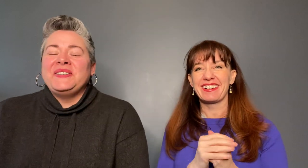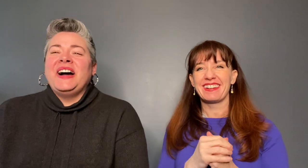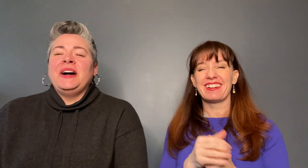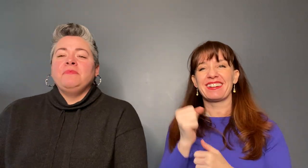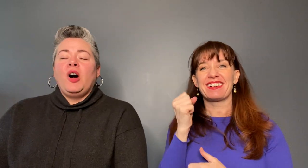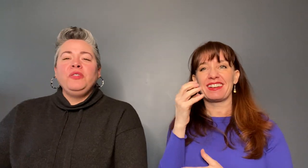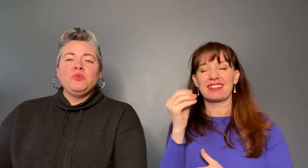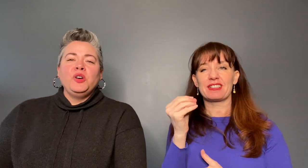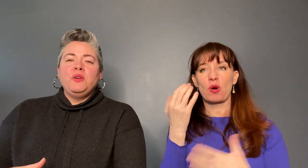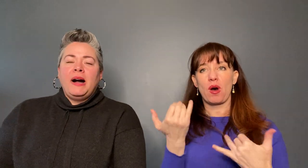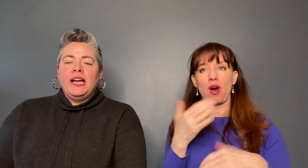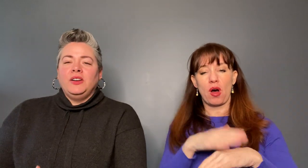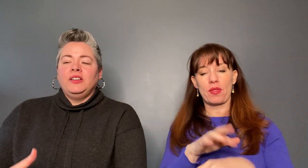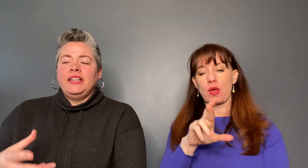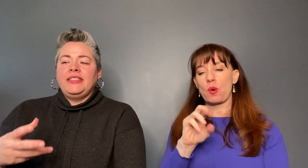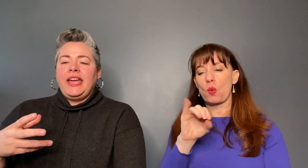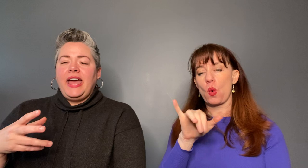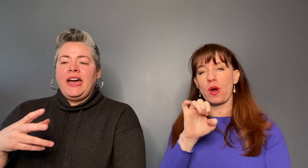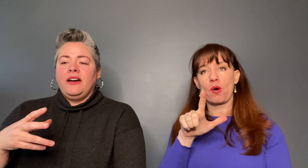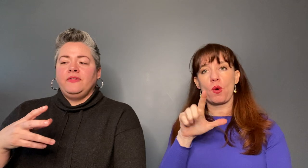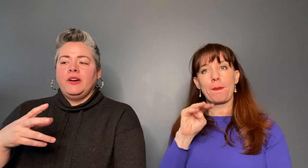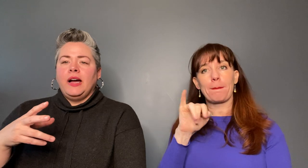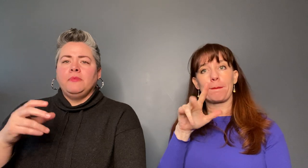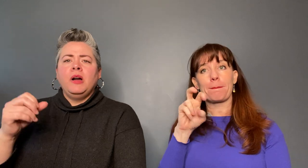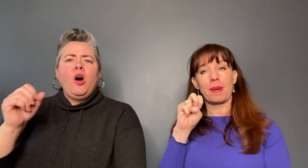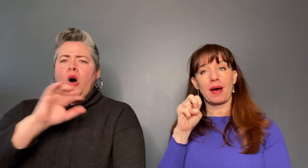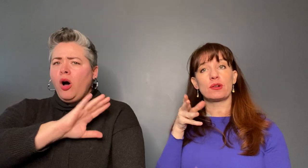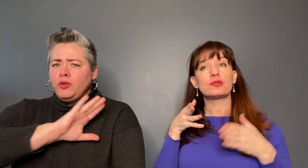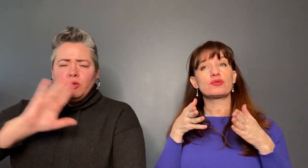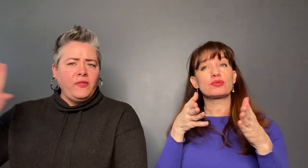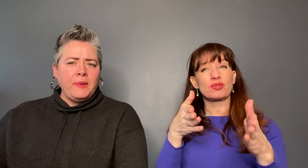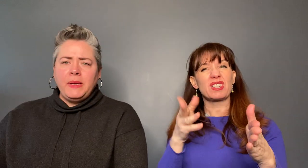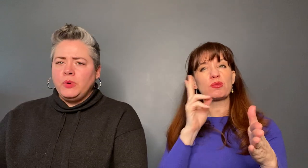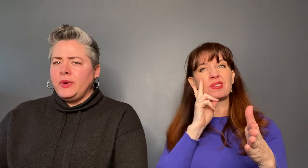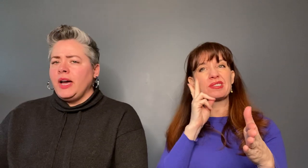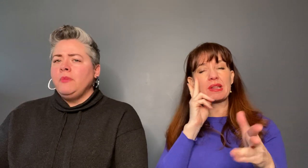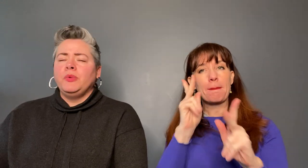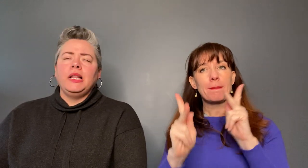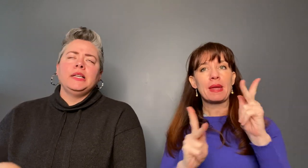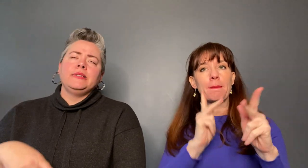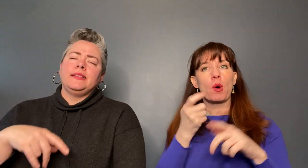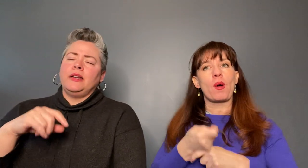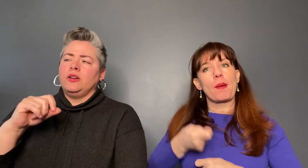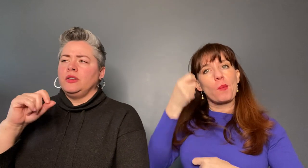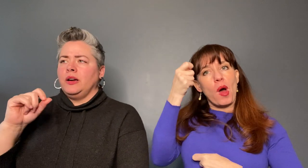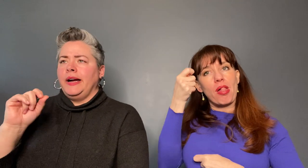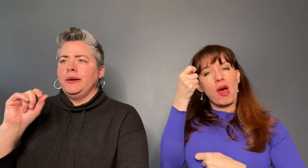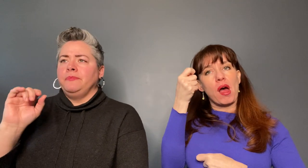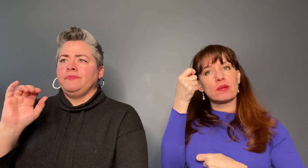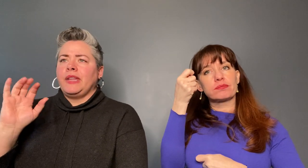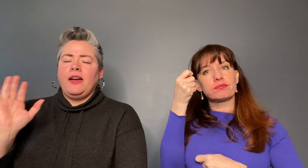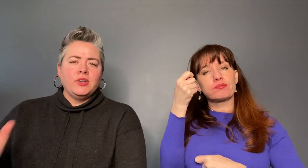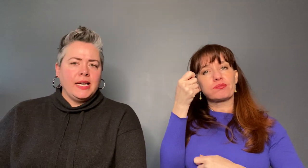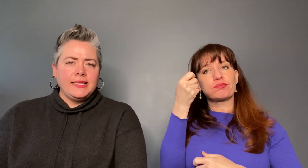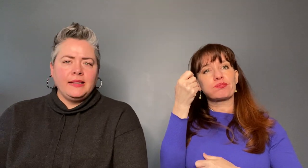you'll find people with umbrellas that are advertising their